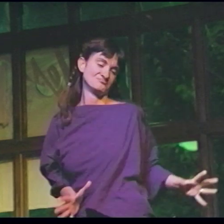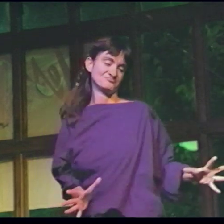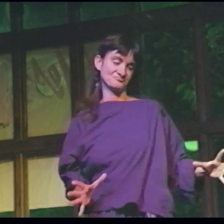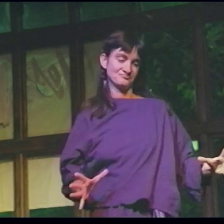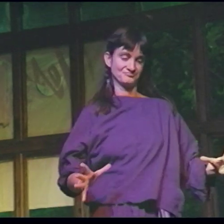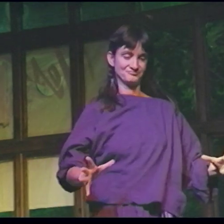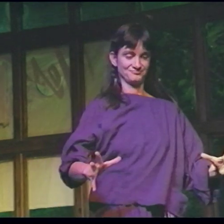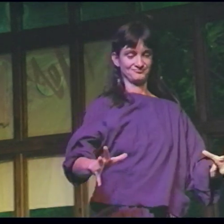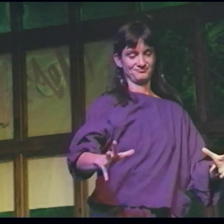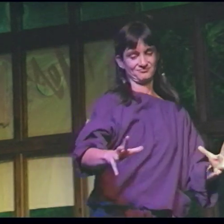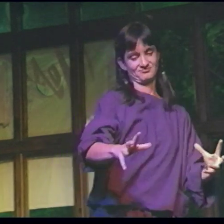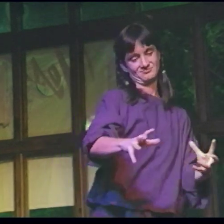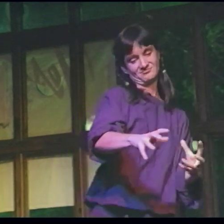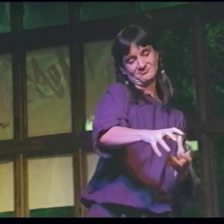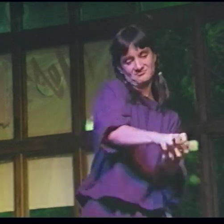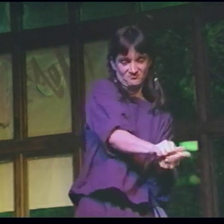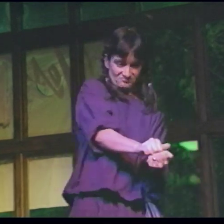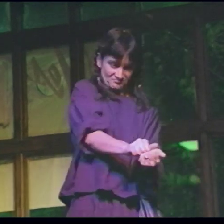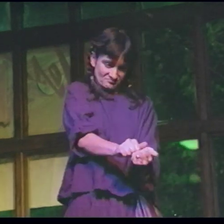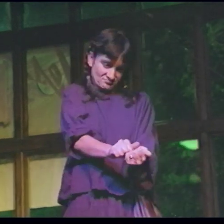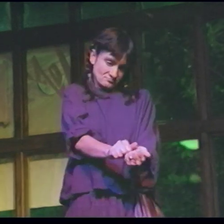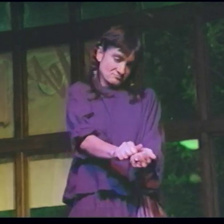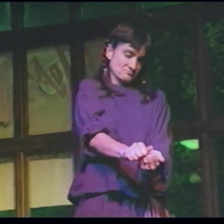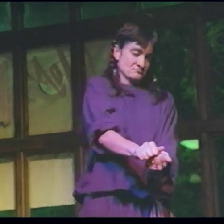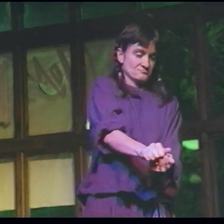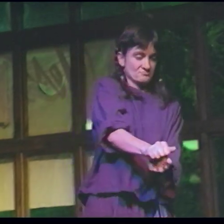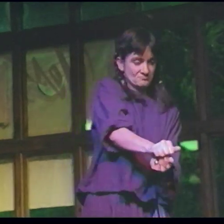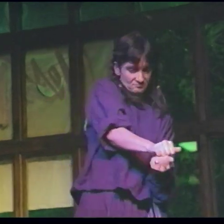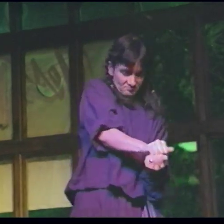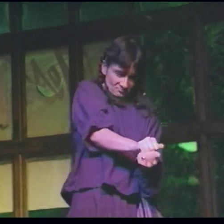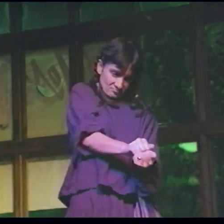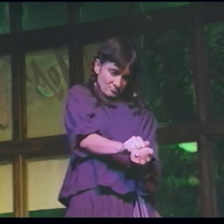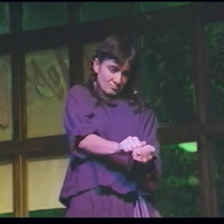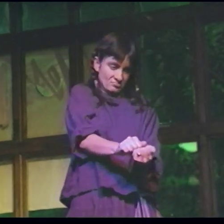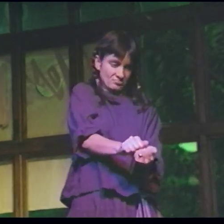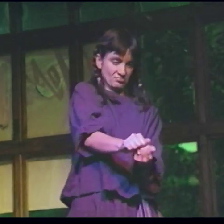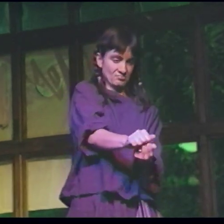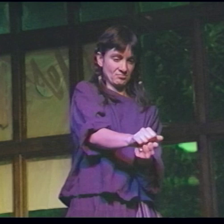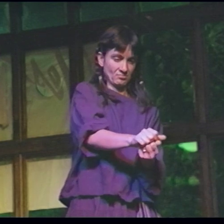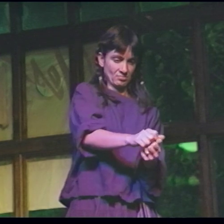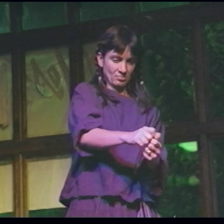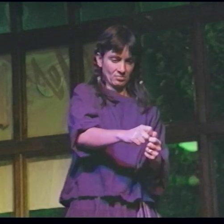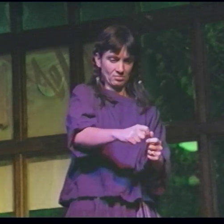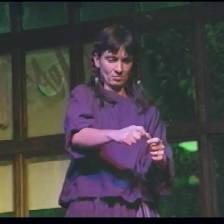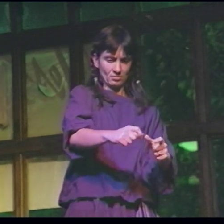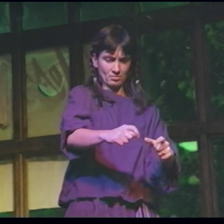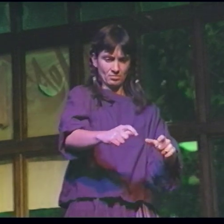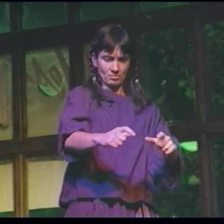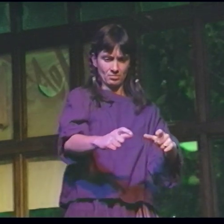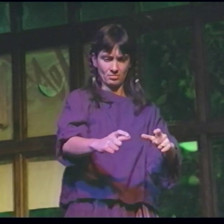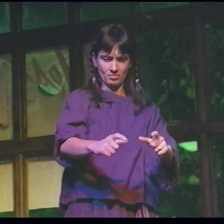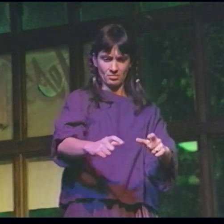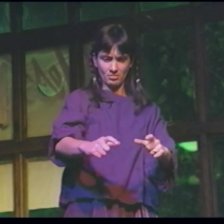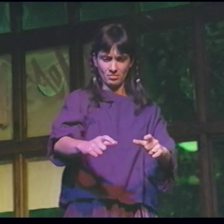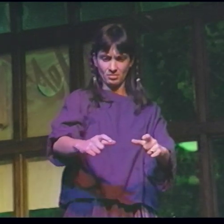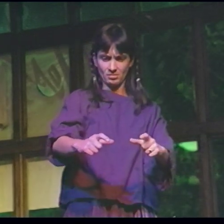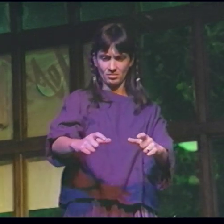C All of this A Leads to premium L Milk-fed veal